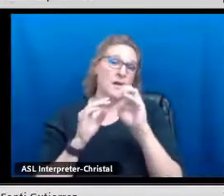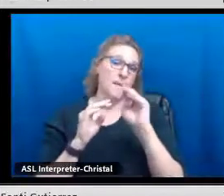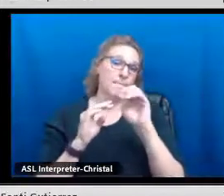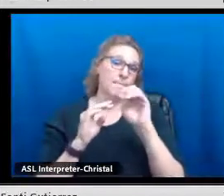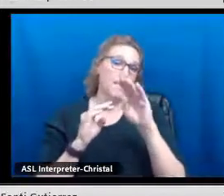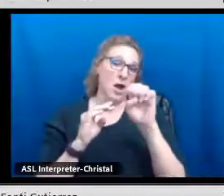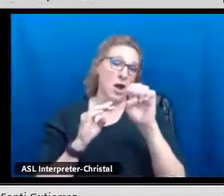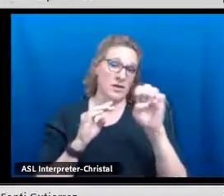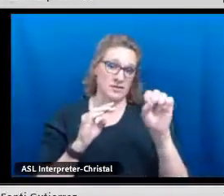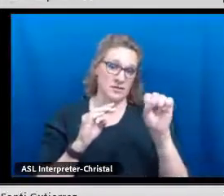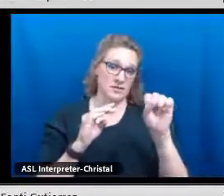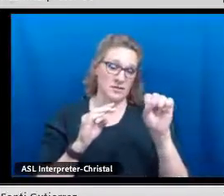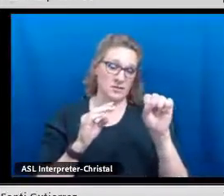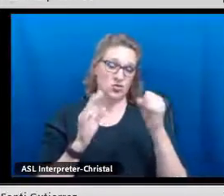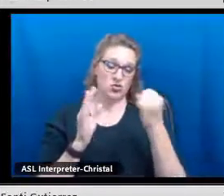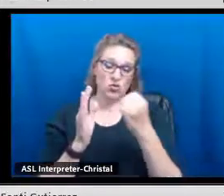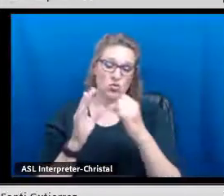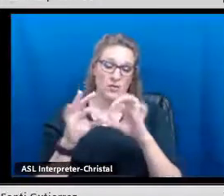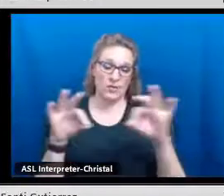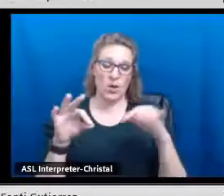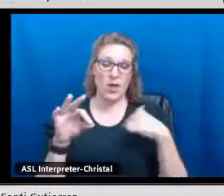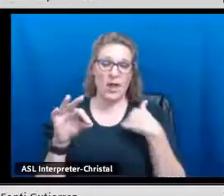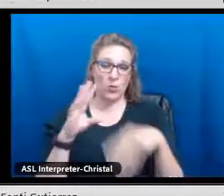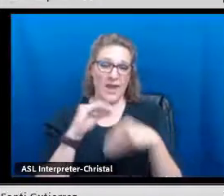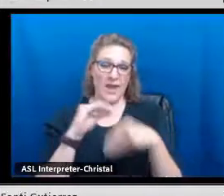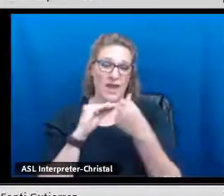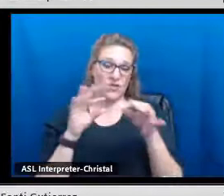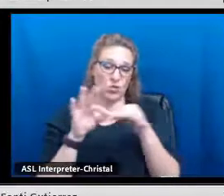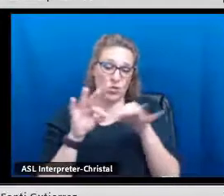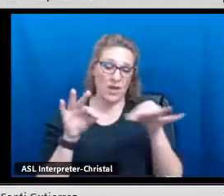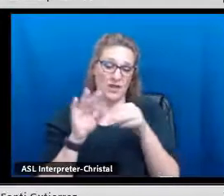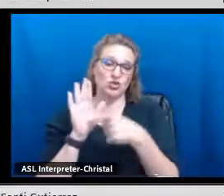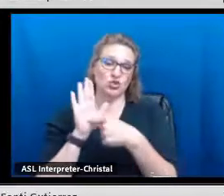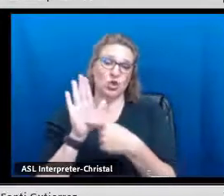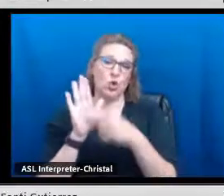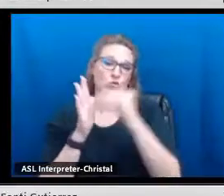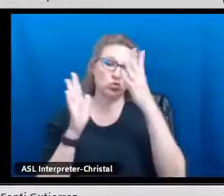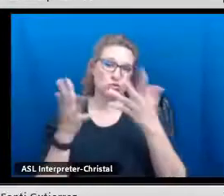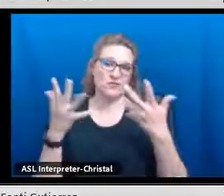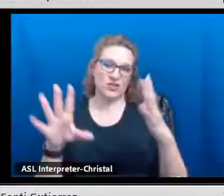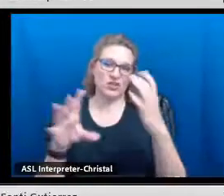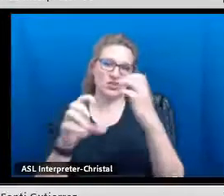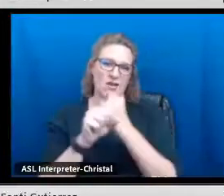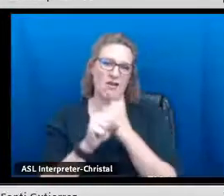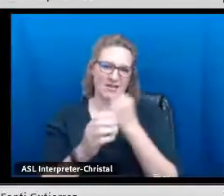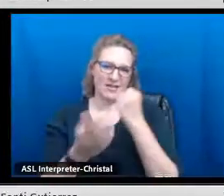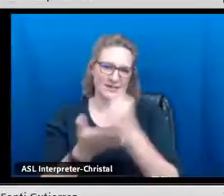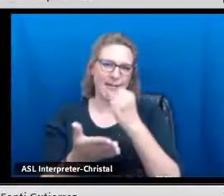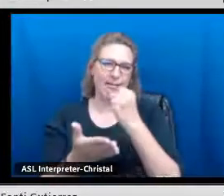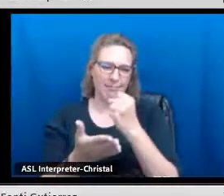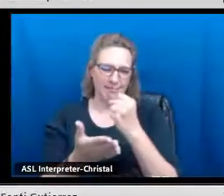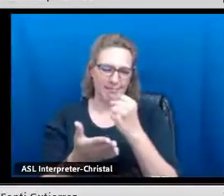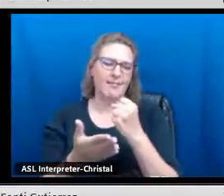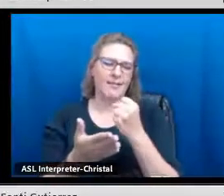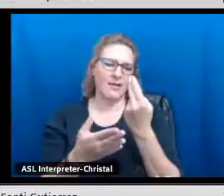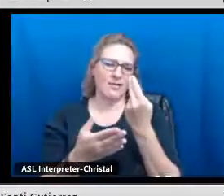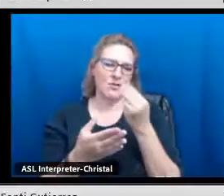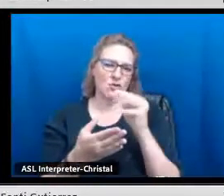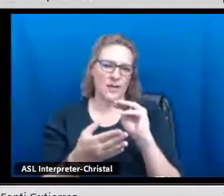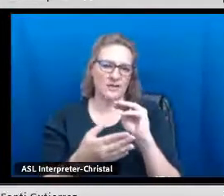We emboss the diploma and then, of course, we add a couple of lines that show that the